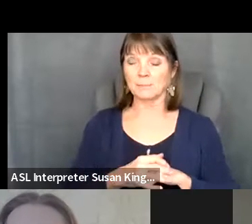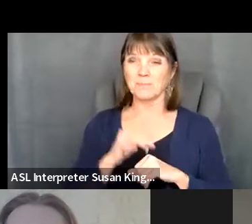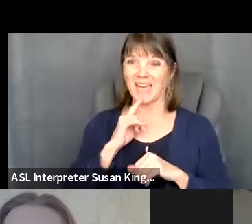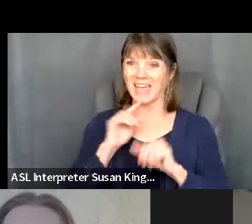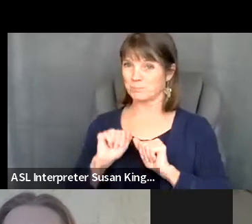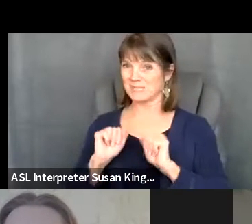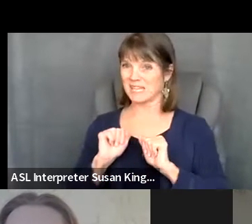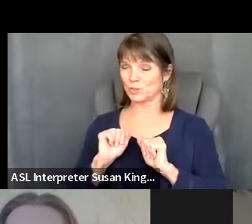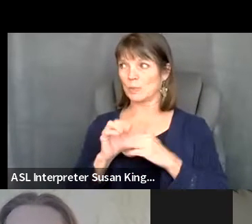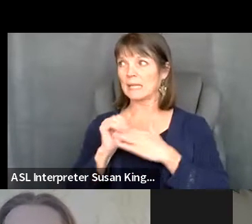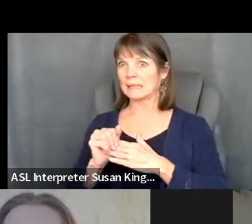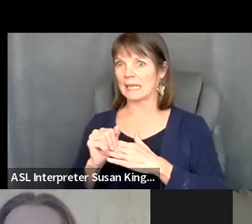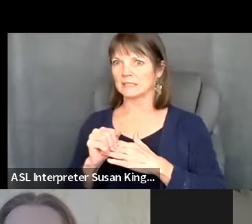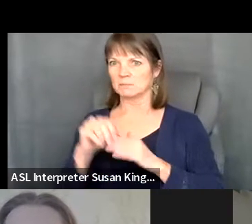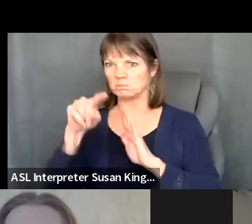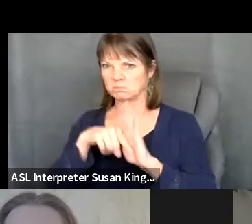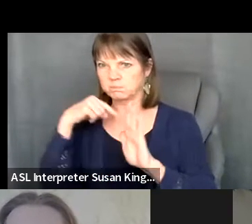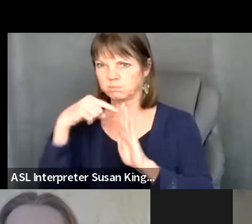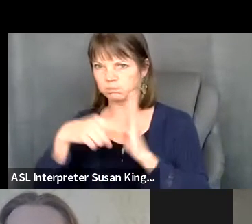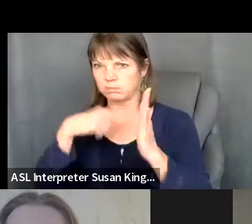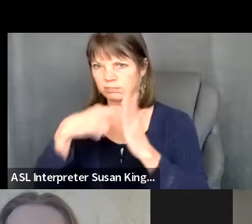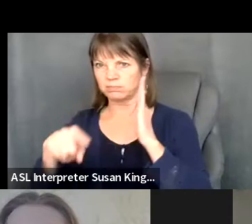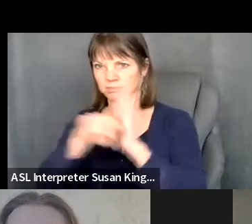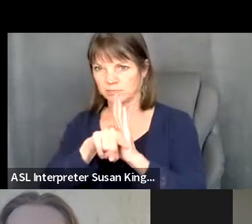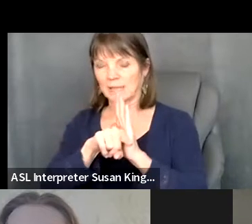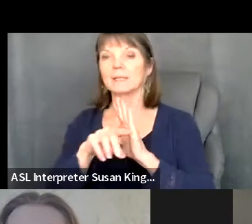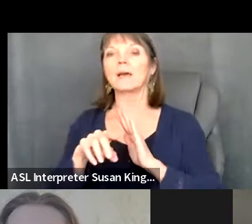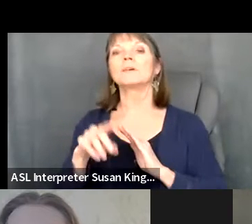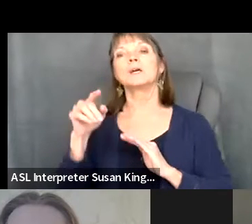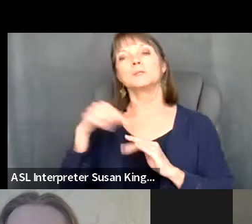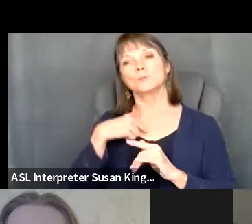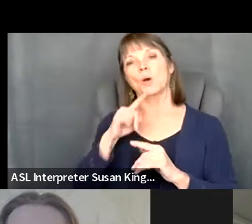consequences. So we made that our very first promise that money is needed to invest in this.